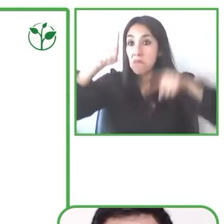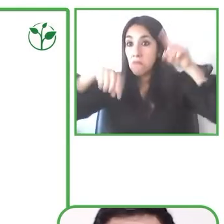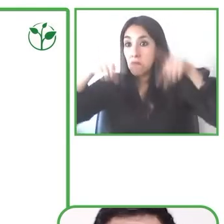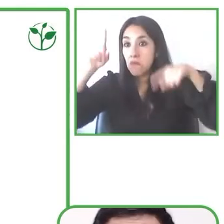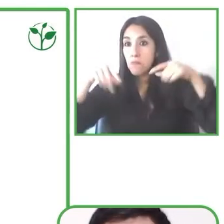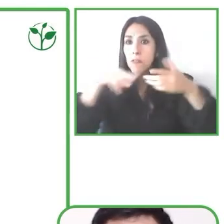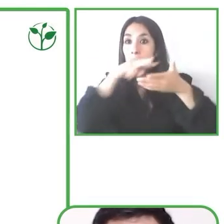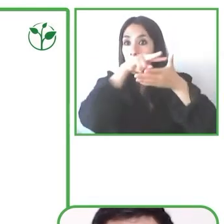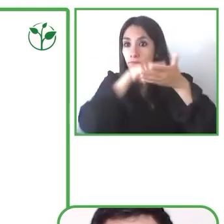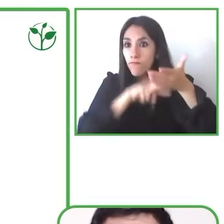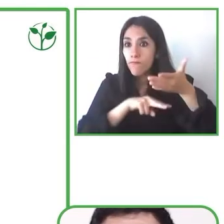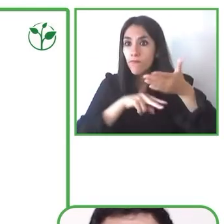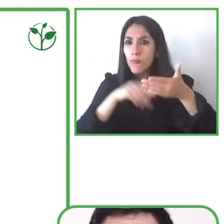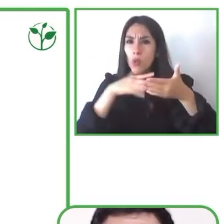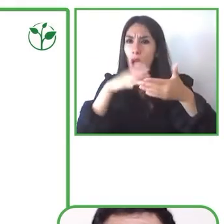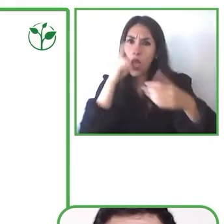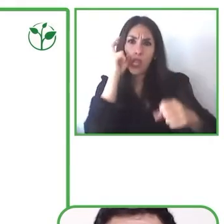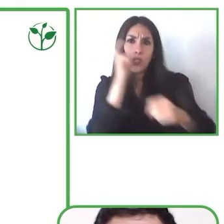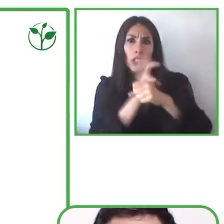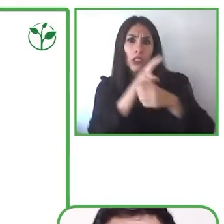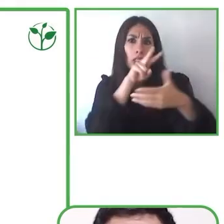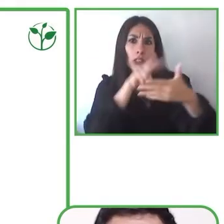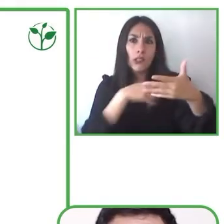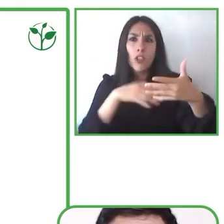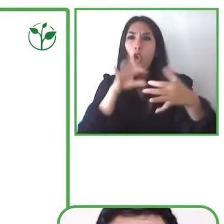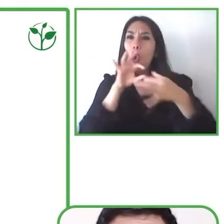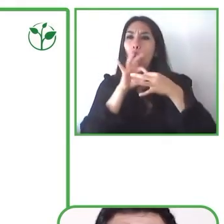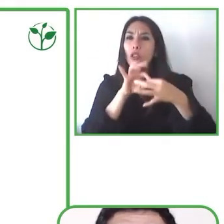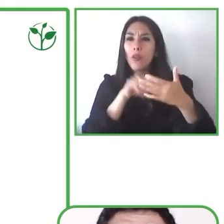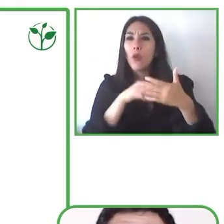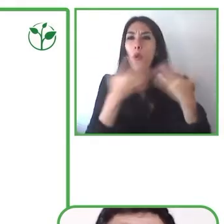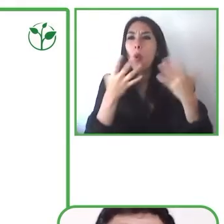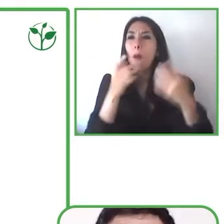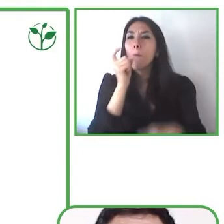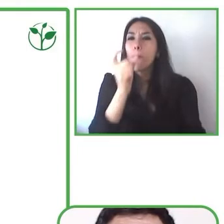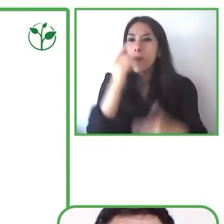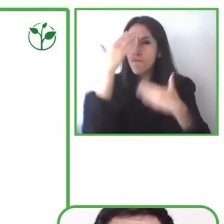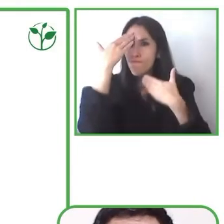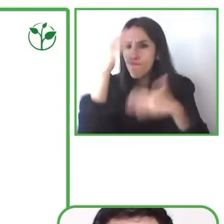words in cognitive psychology are words that sound as if they existed but they